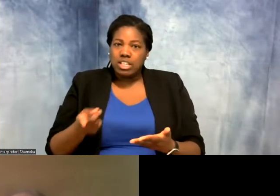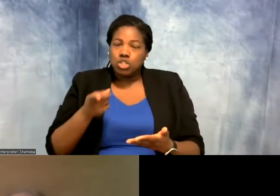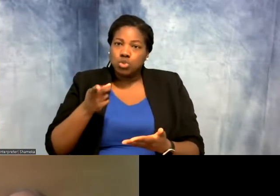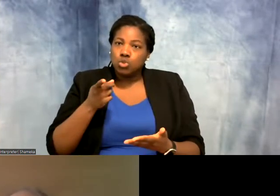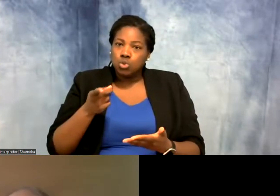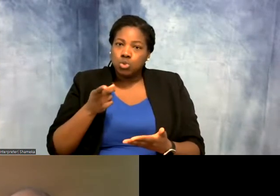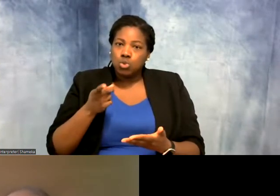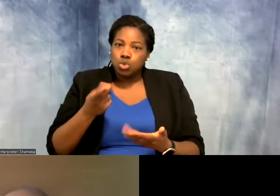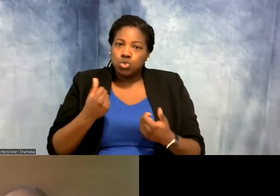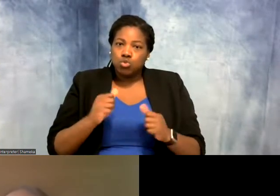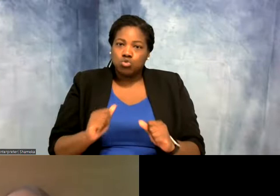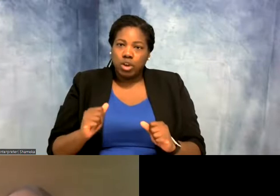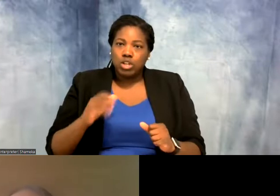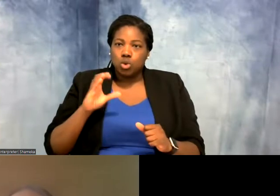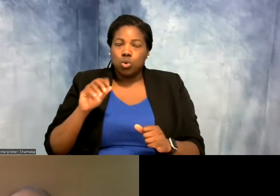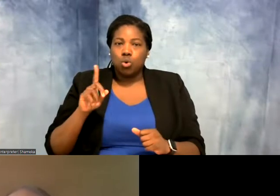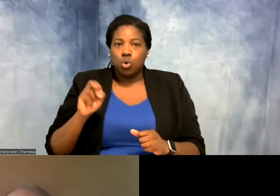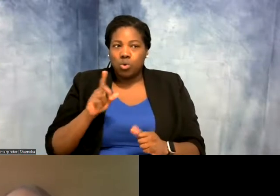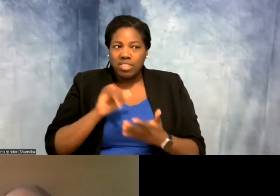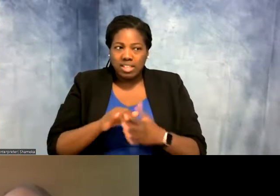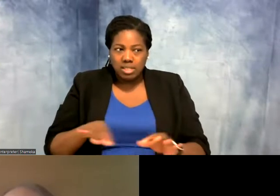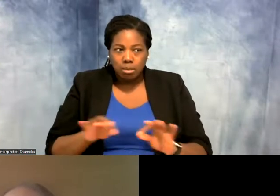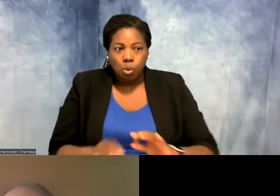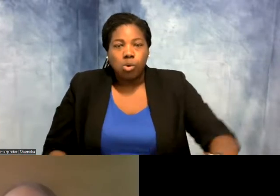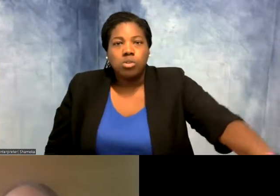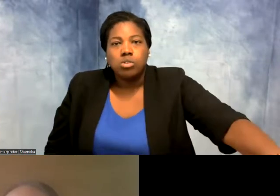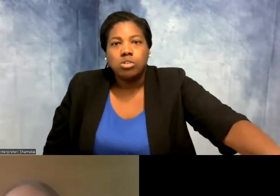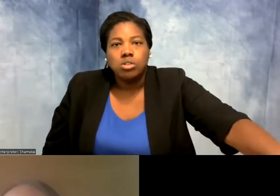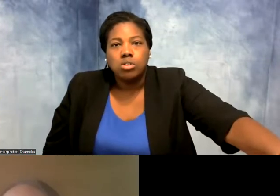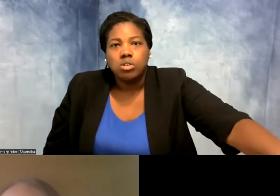that you're trying to code, that's the key. >>Shellie: Yeah this is such a great intersection